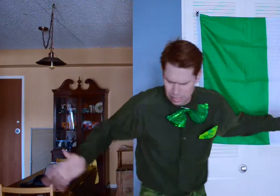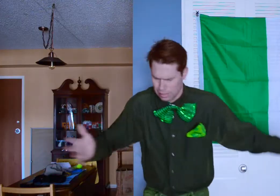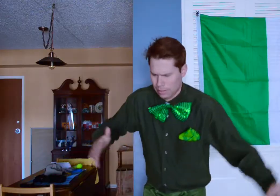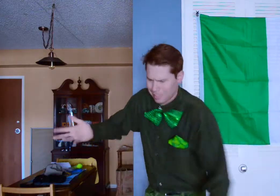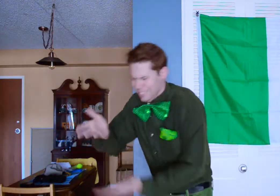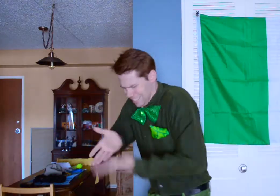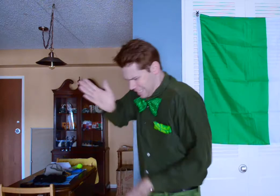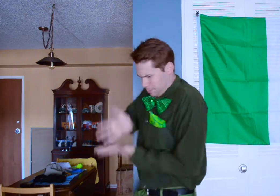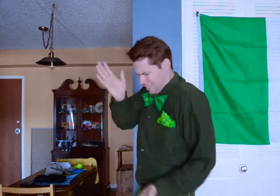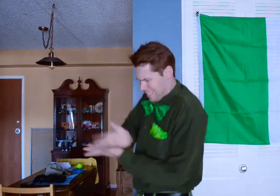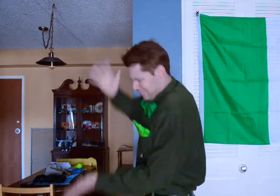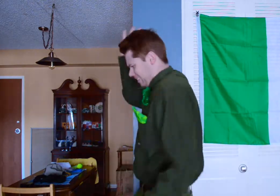STOP IT!